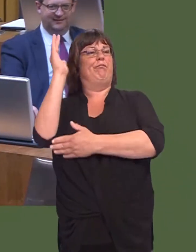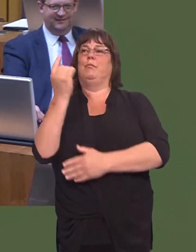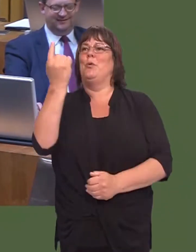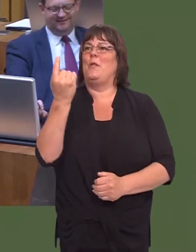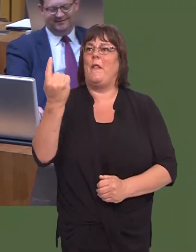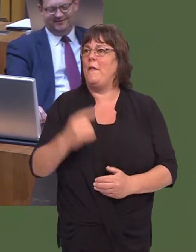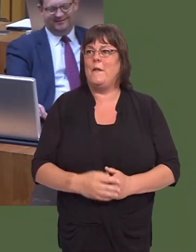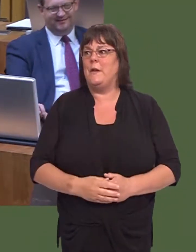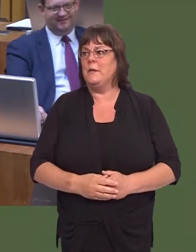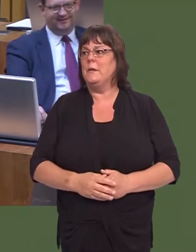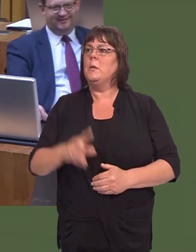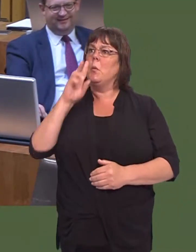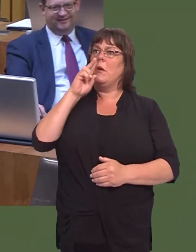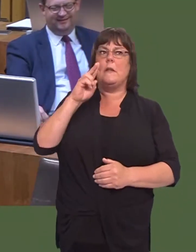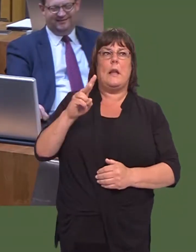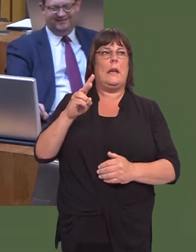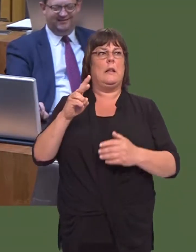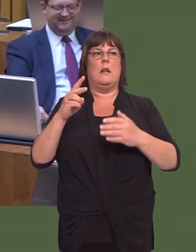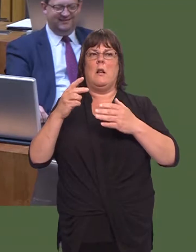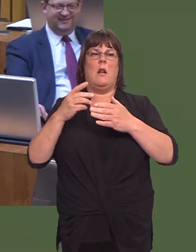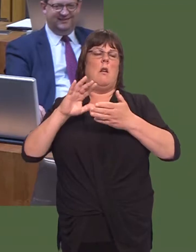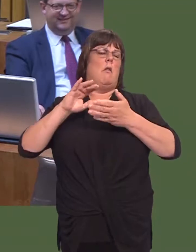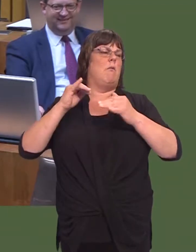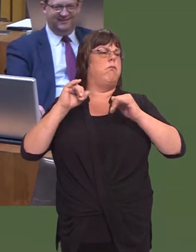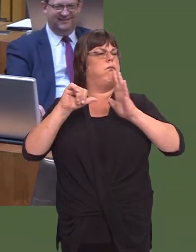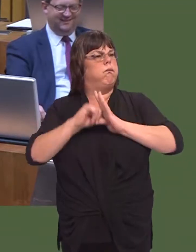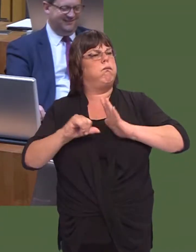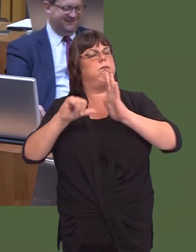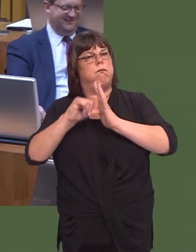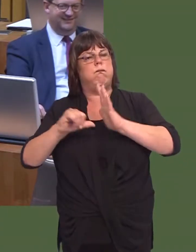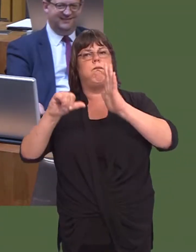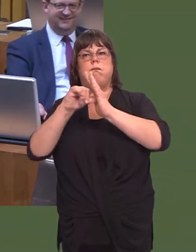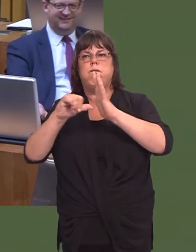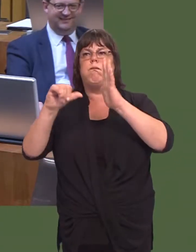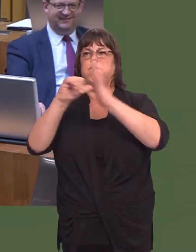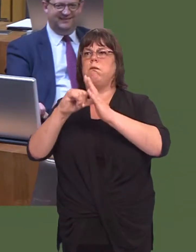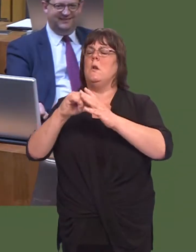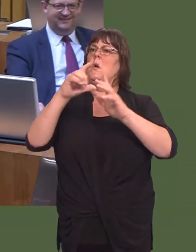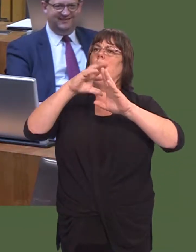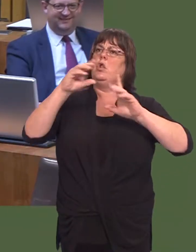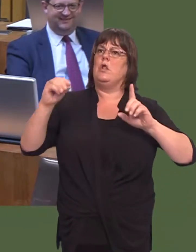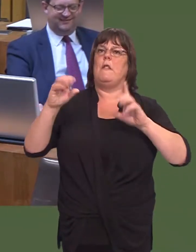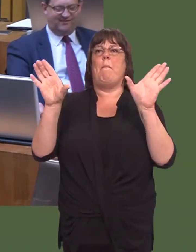Weíve seen over the past few days shambles after shambles after shambles in the Conservative party.